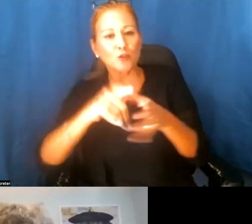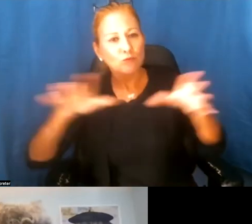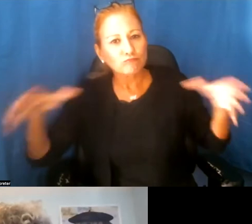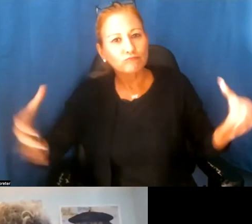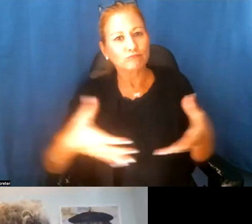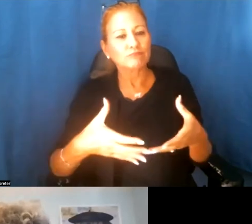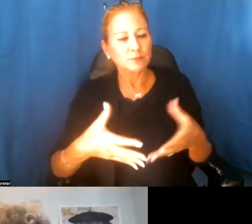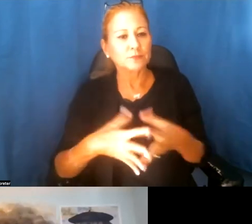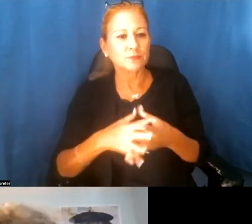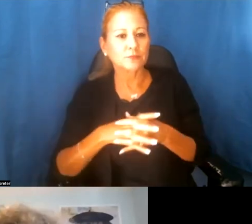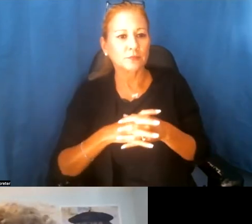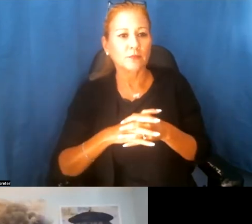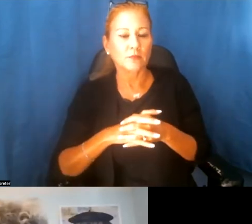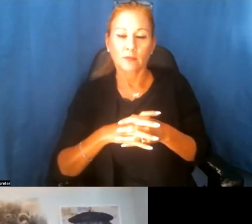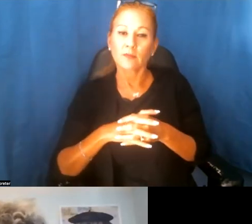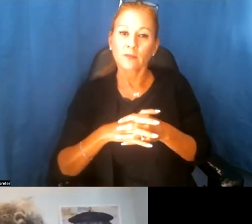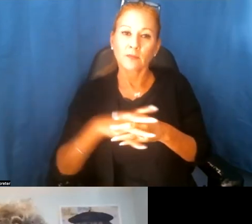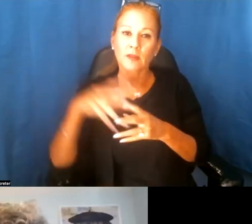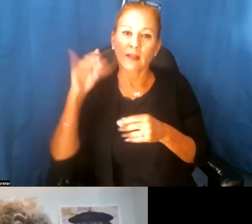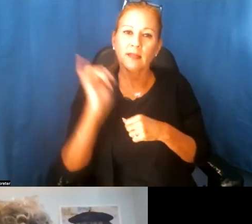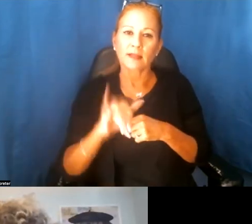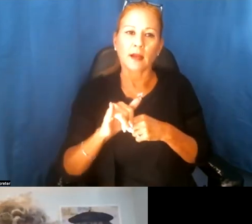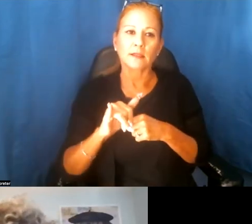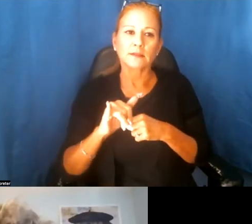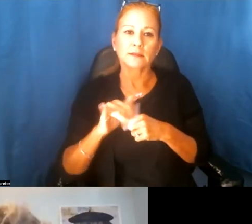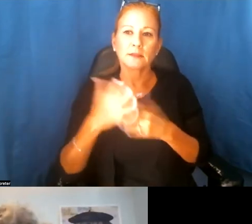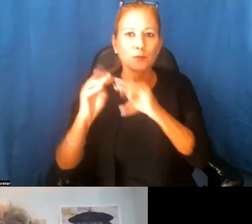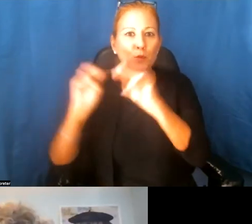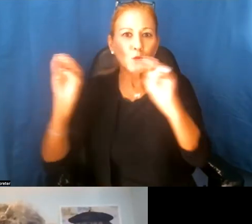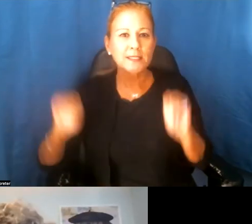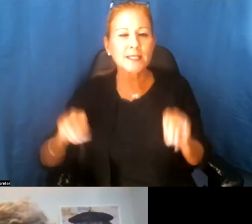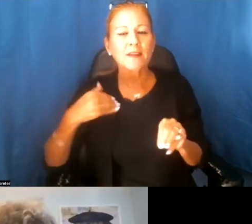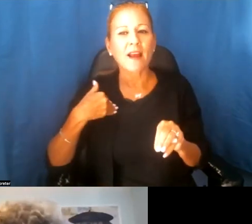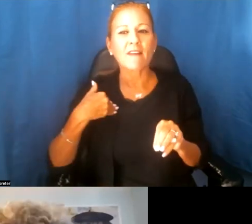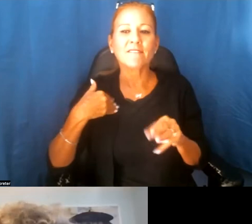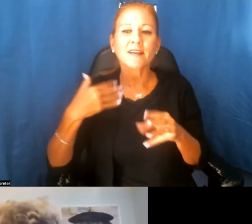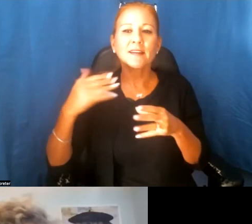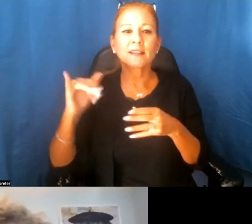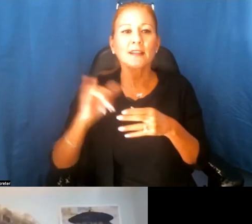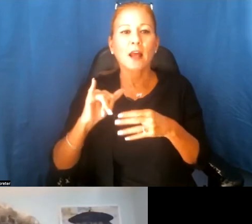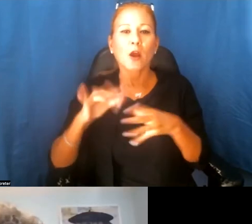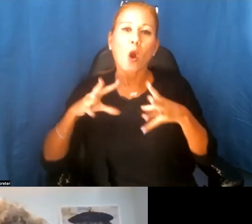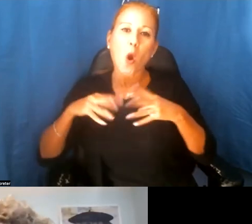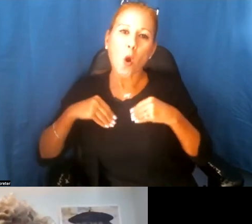and that too is something, you know museums have this sort of thing about owning objects, right-